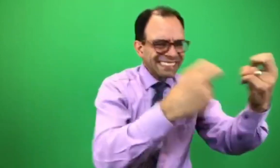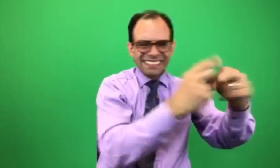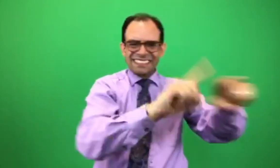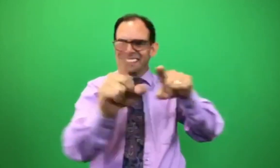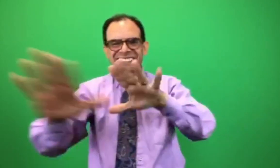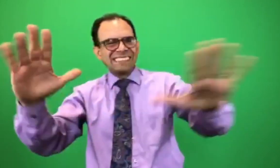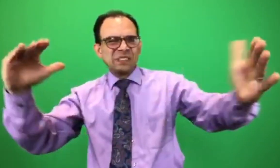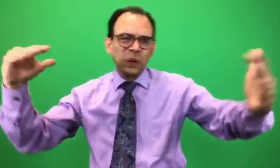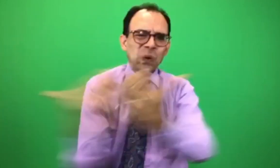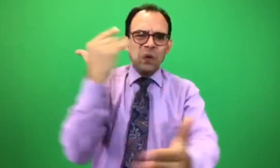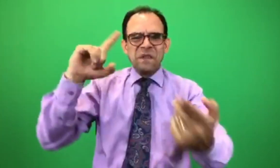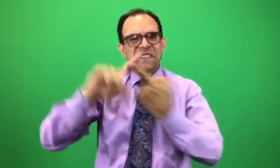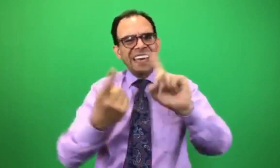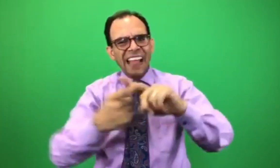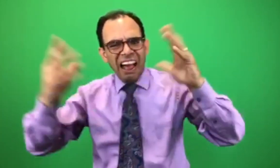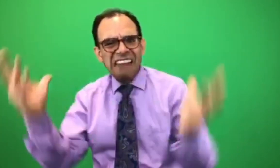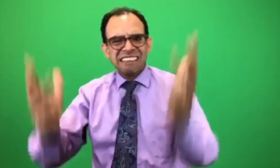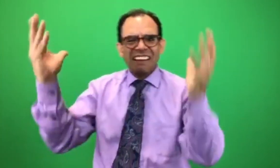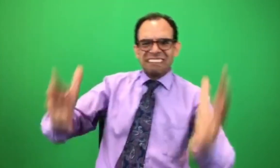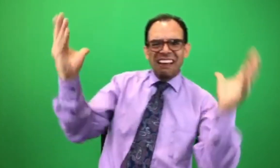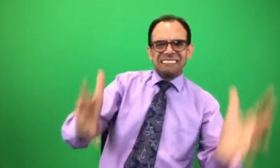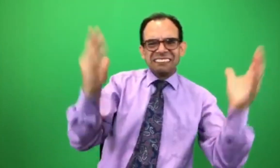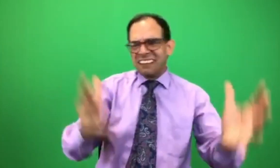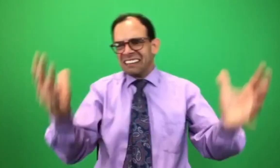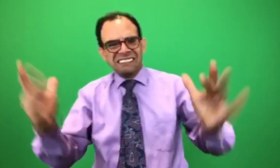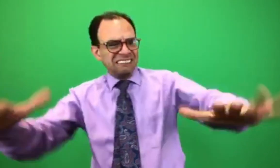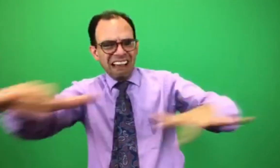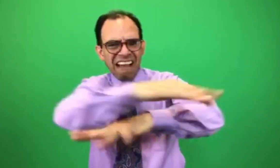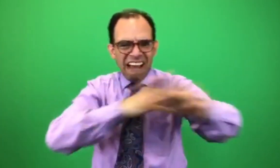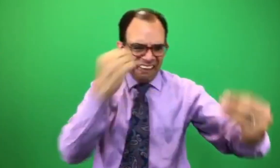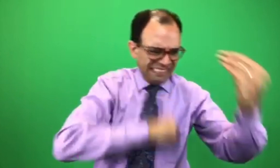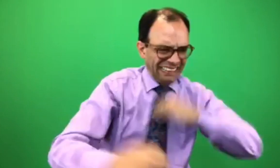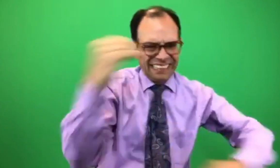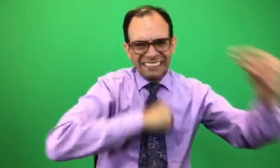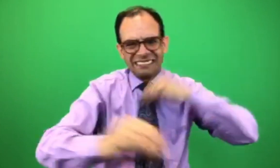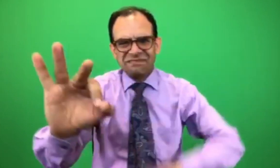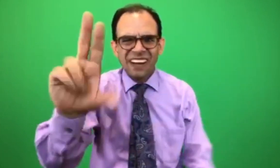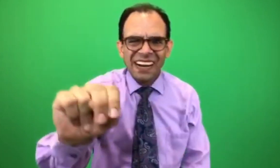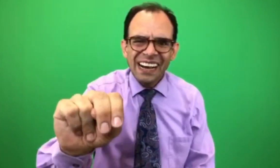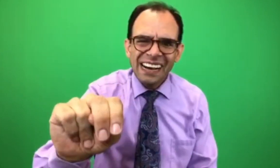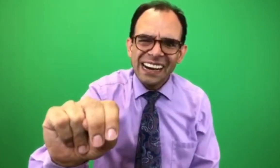They can also make new friends and develop social skills. Campers have fun.